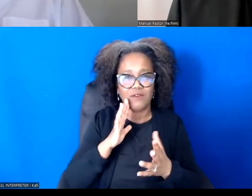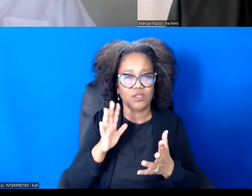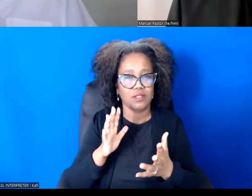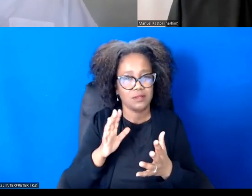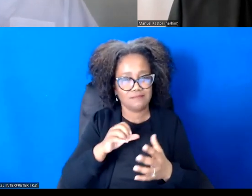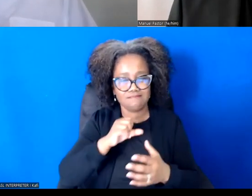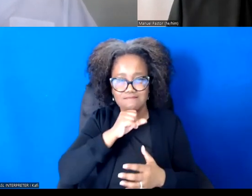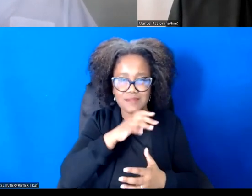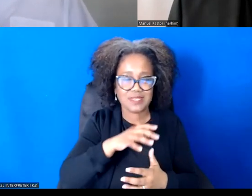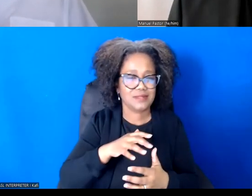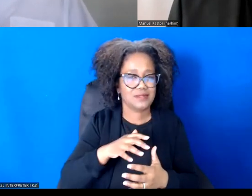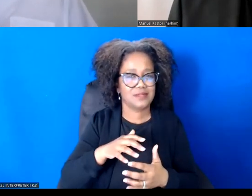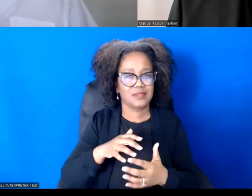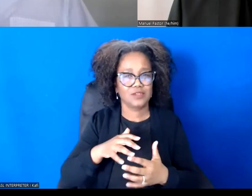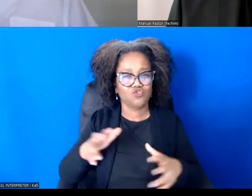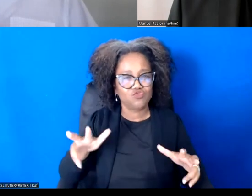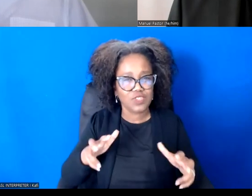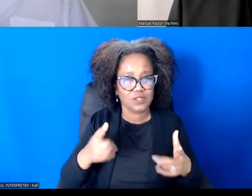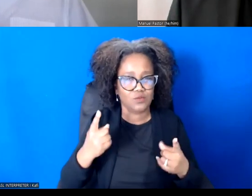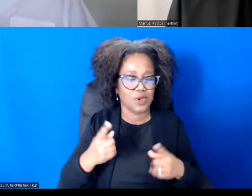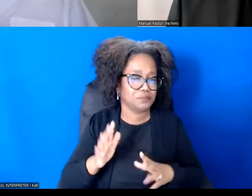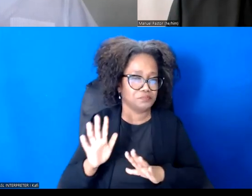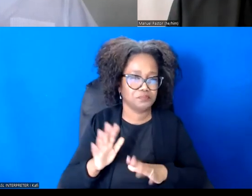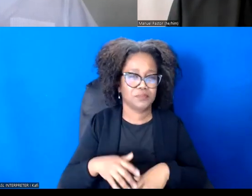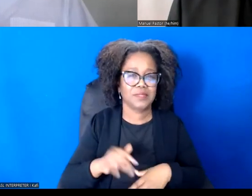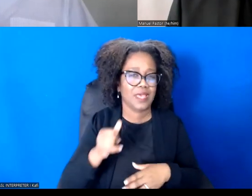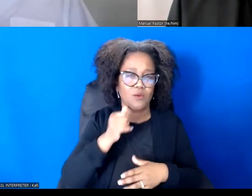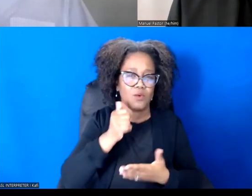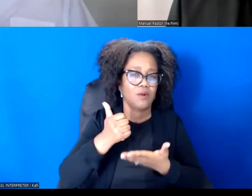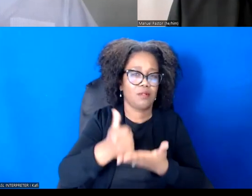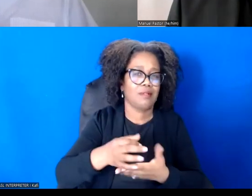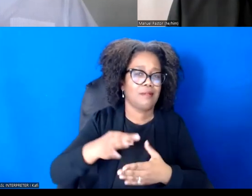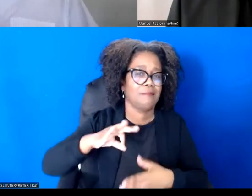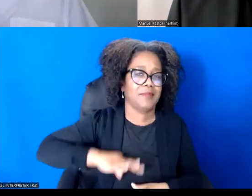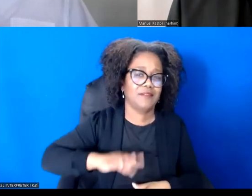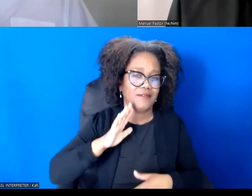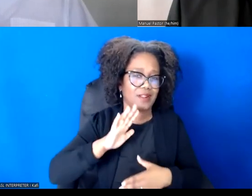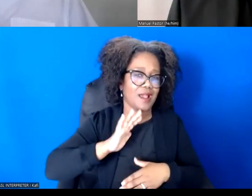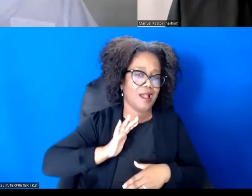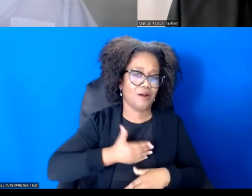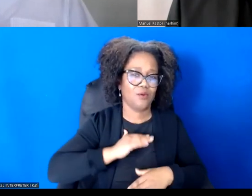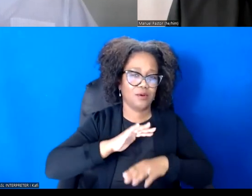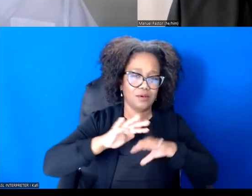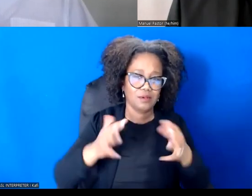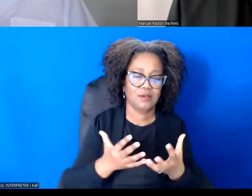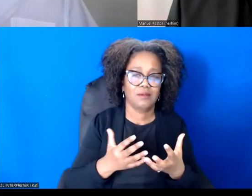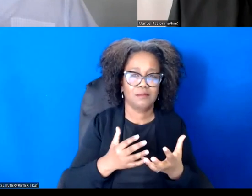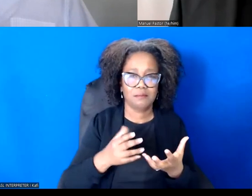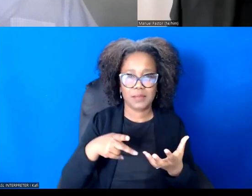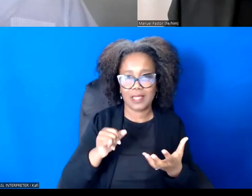the and our economy. Absolutely. You know, when we think about capitalism, a lot of people tend to think about it as